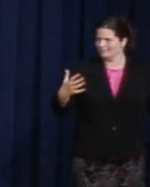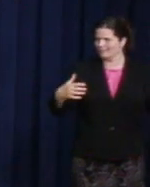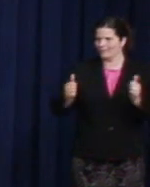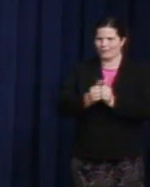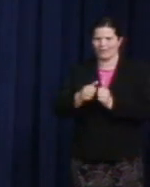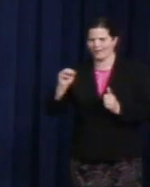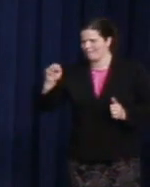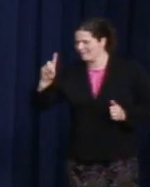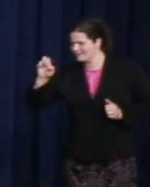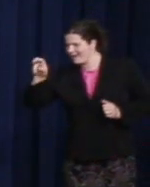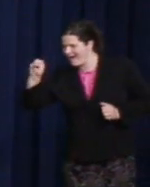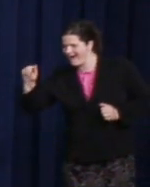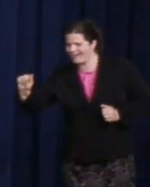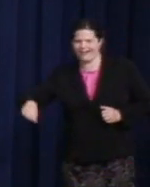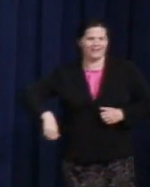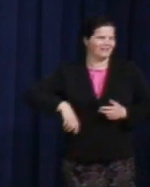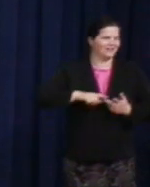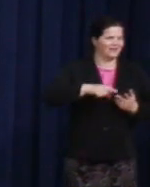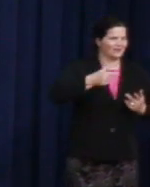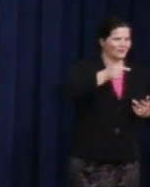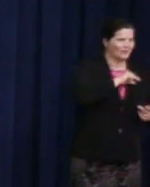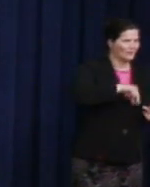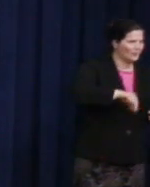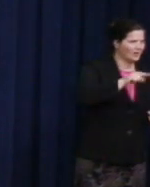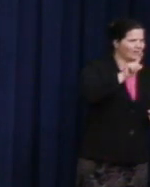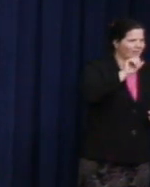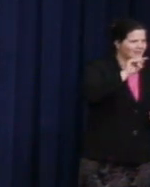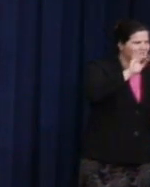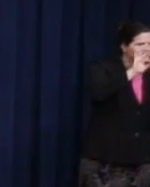marry couples that included LGBT couples,